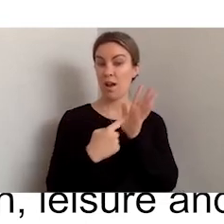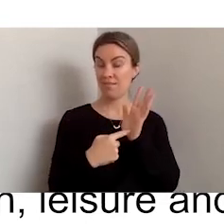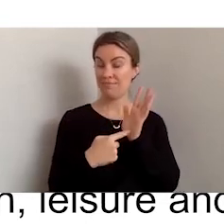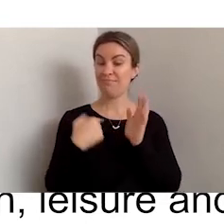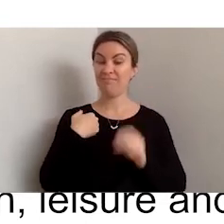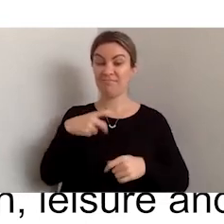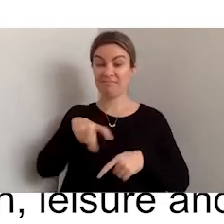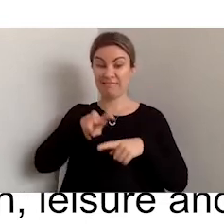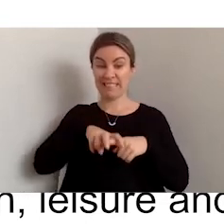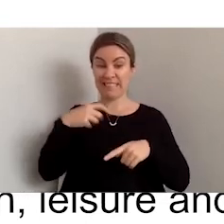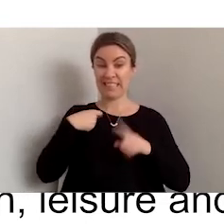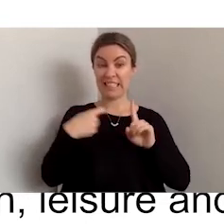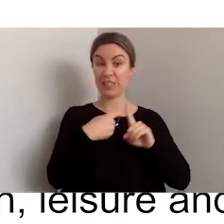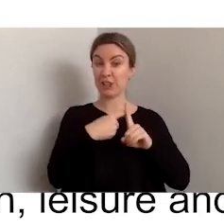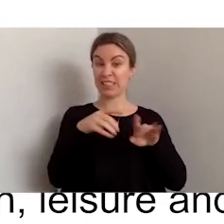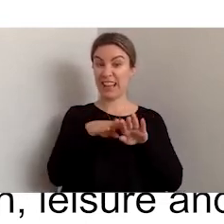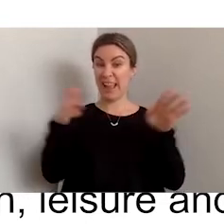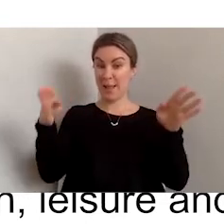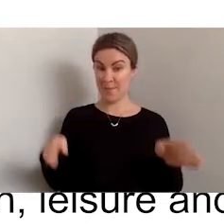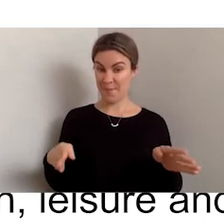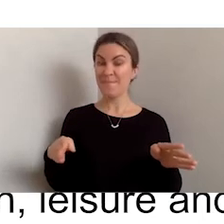I pretty much look like the